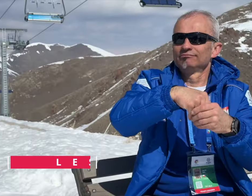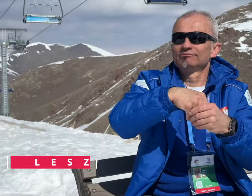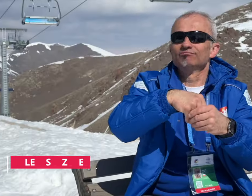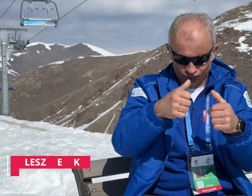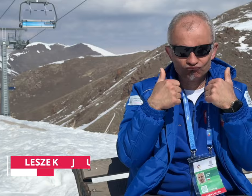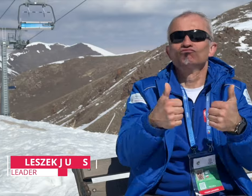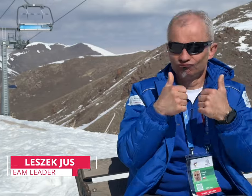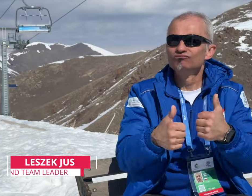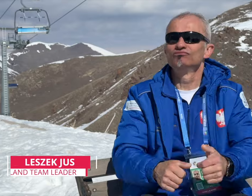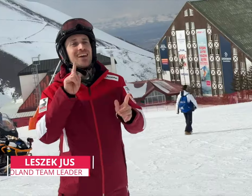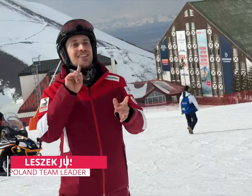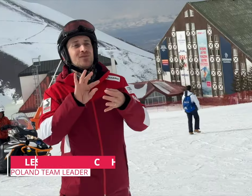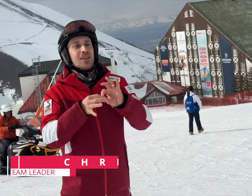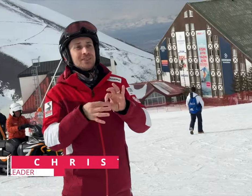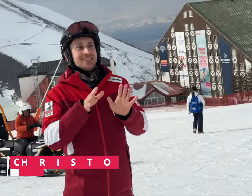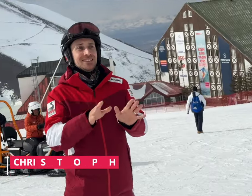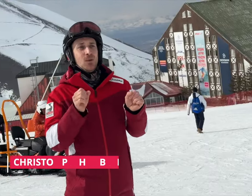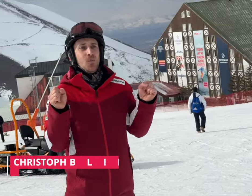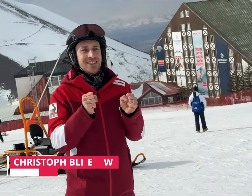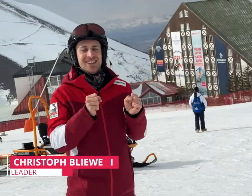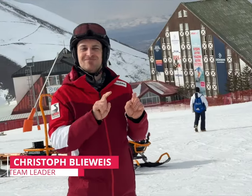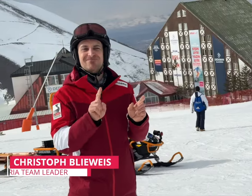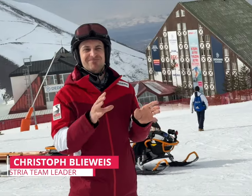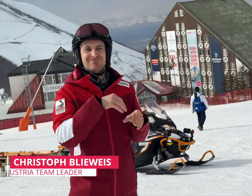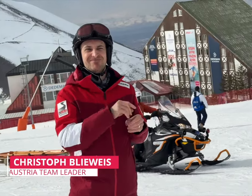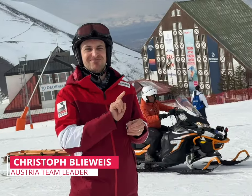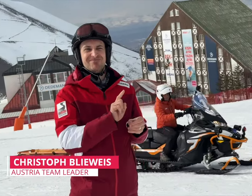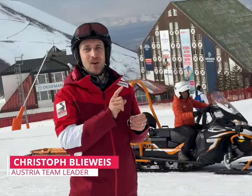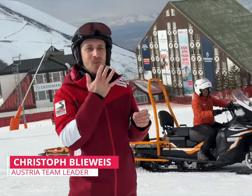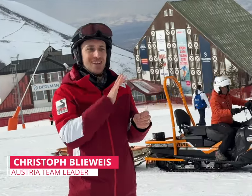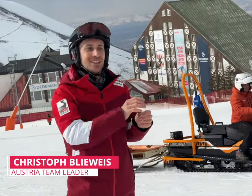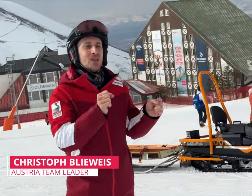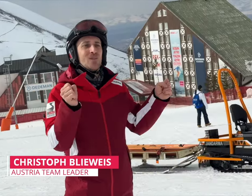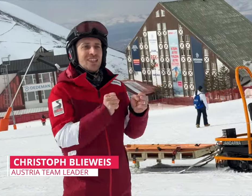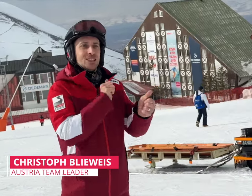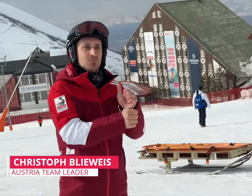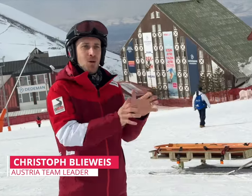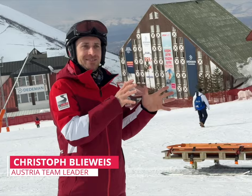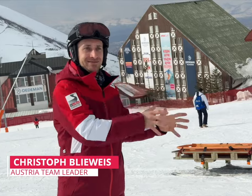[Leszek]: I think adding futsal is a good thing. [Christoph]: Winter Deaflympics is meant for winter sports. I don't think futsal